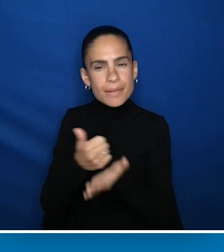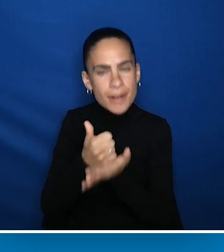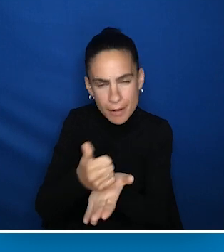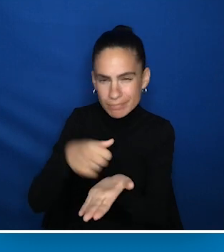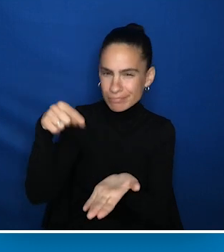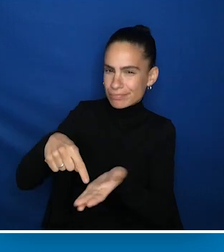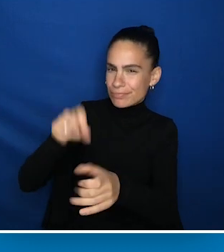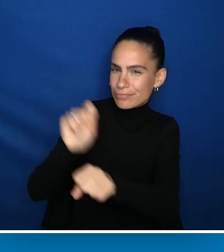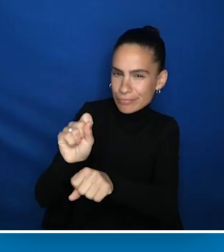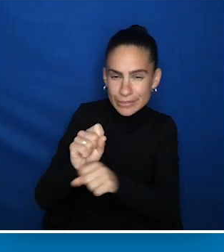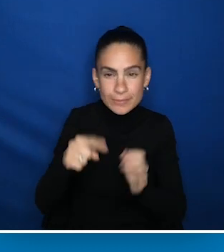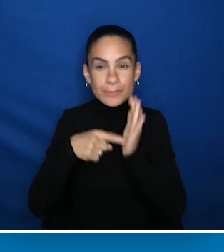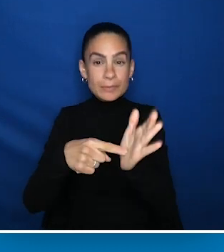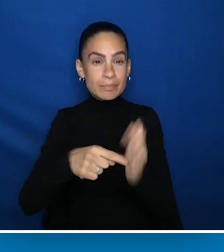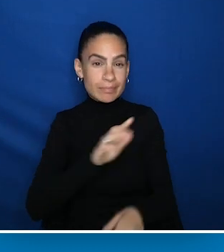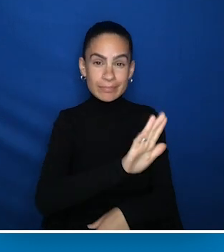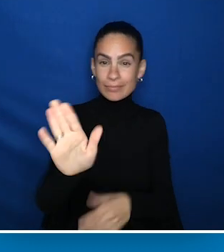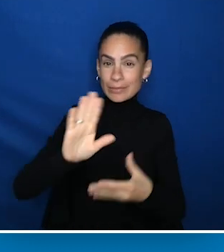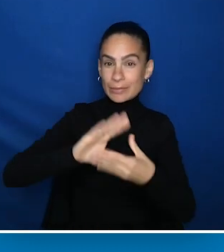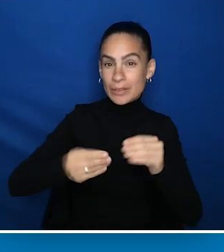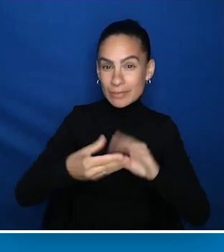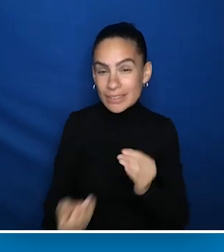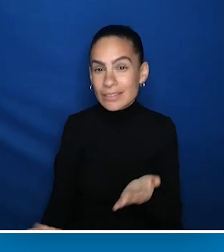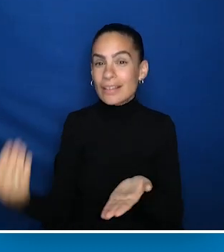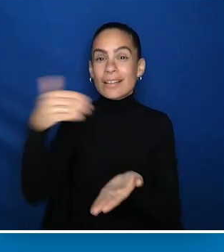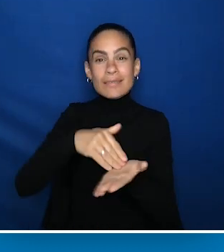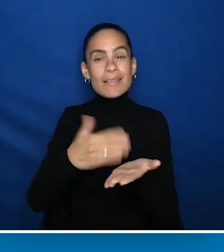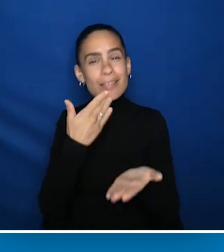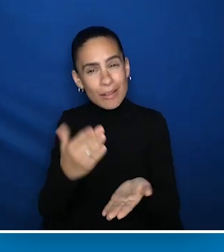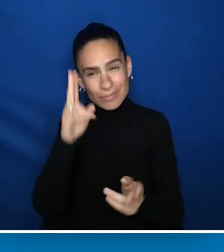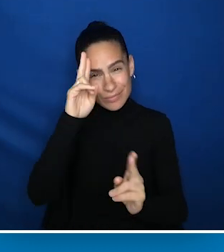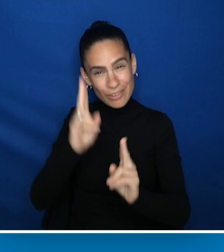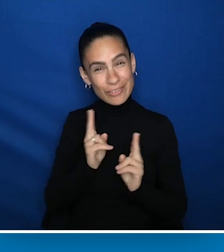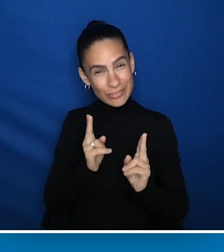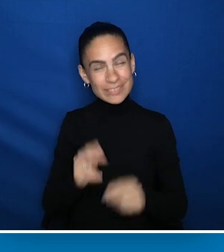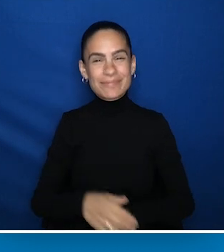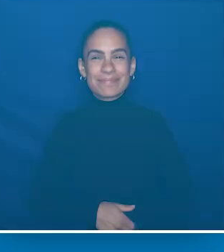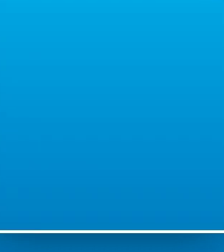to these critical efforts by making their voices heard. Again, thank you for this honor.